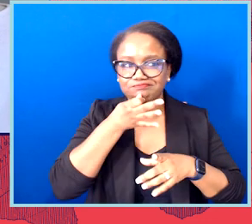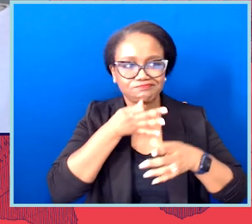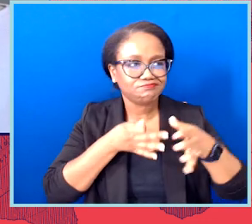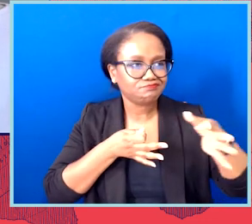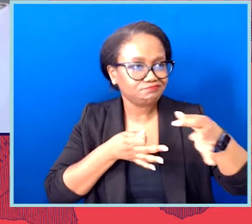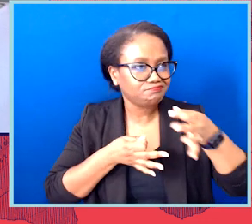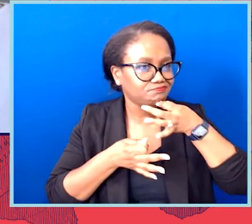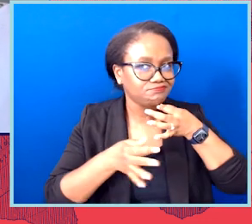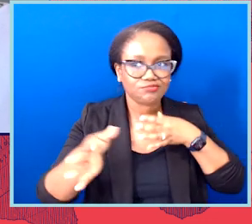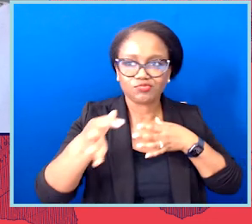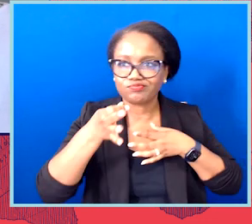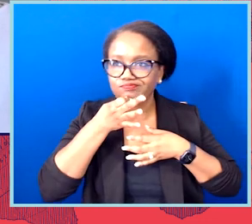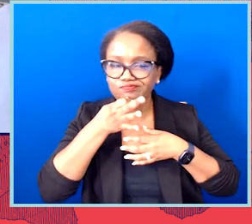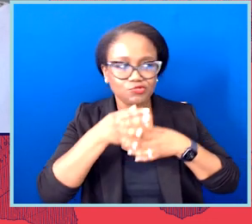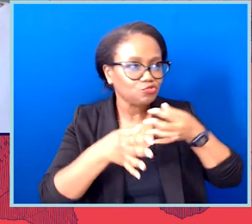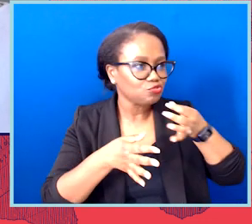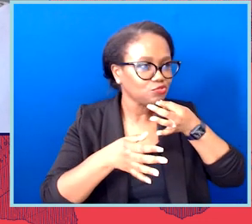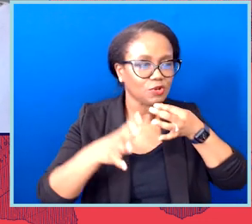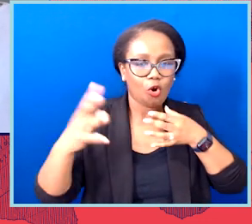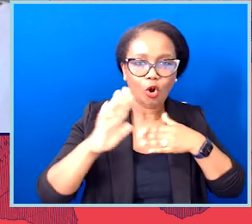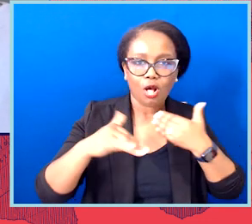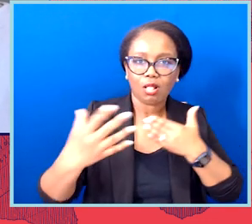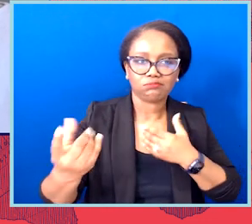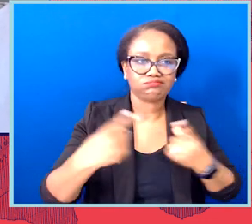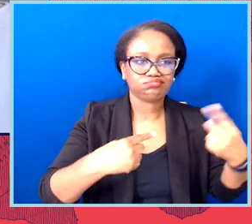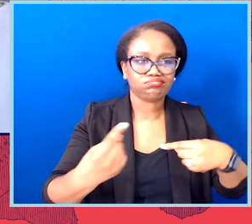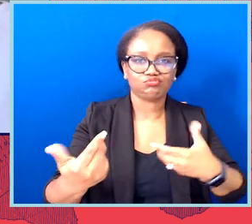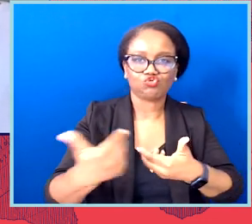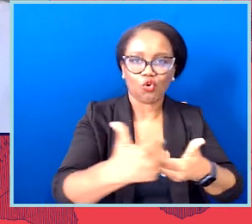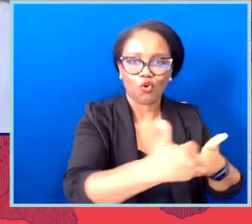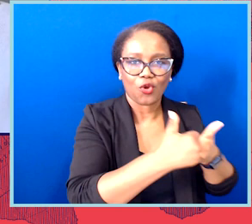and expertise coming together to bring all their smarts and creativity to bear on this